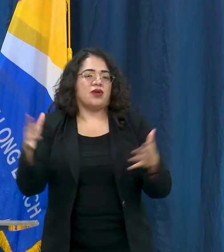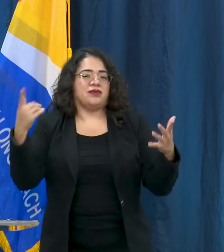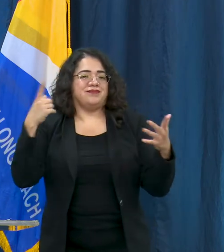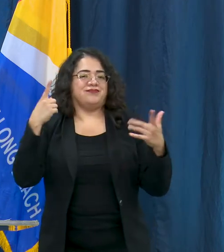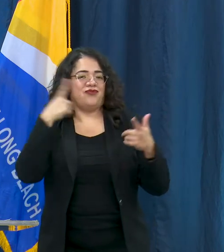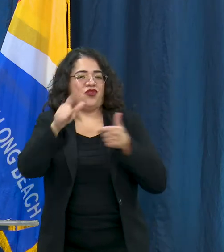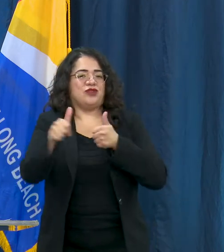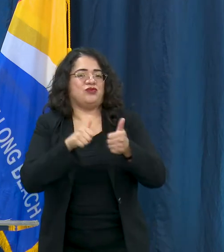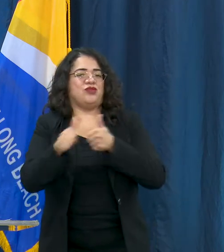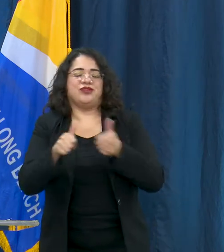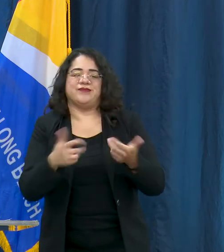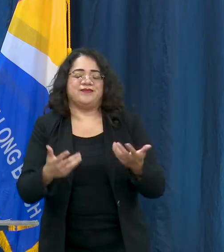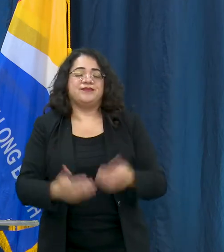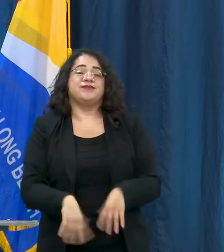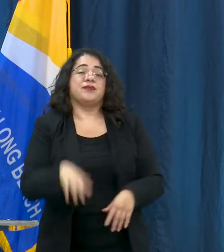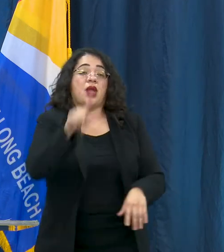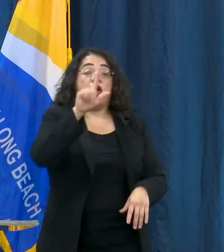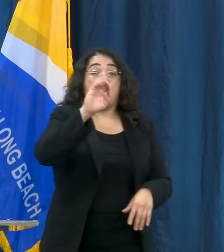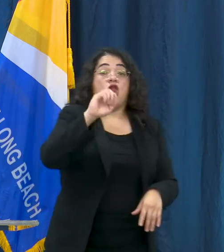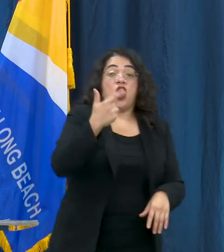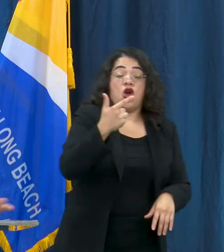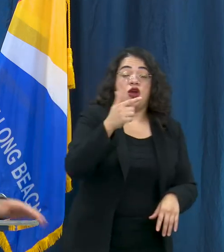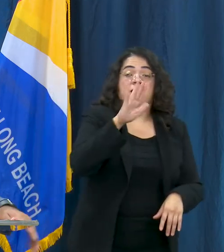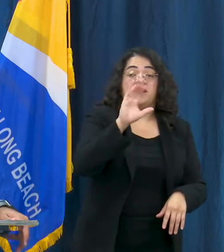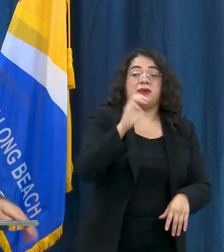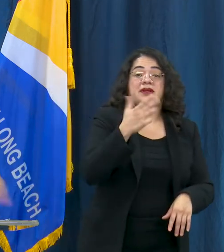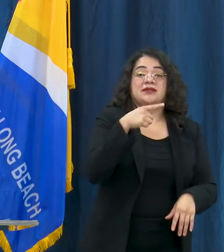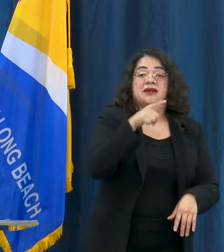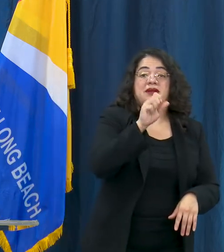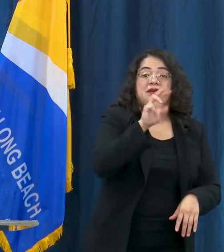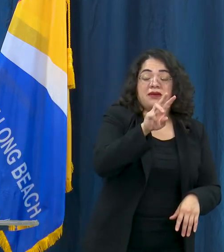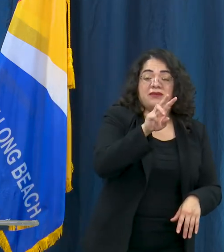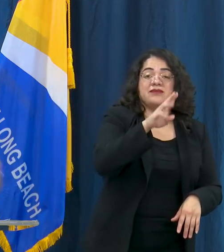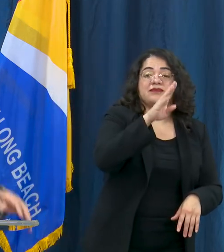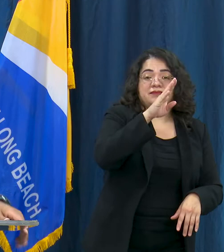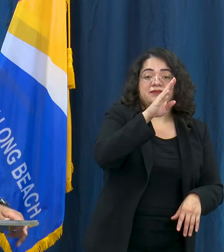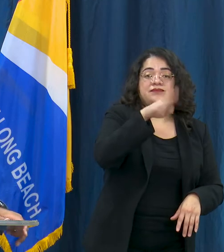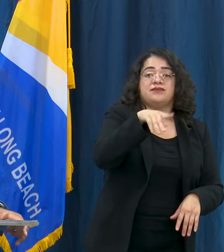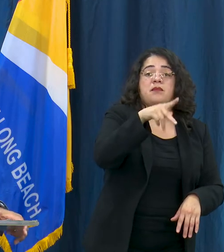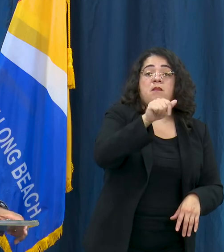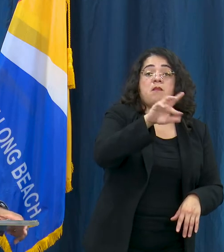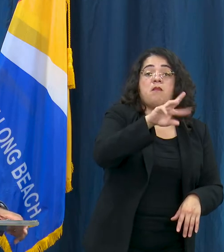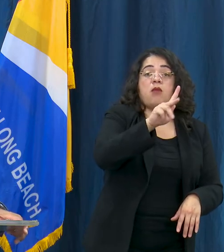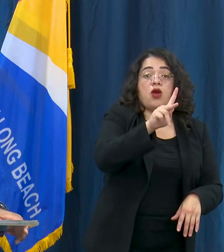at the LongBeach.gov/parks and recreation website which is